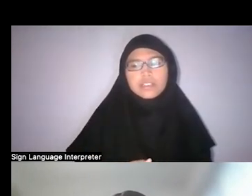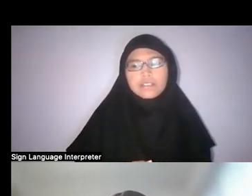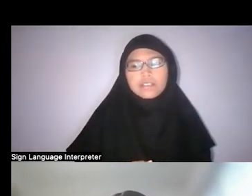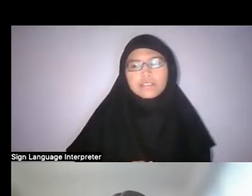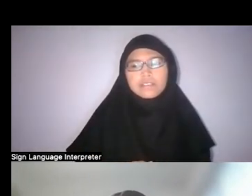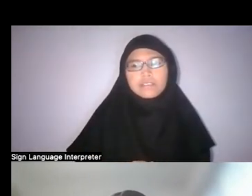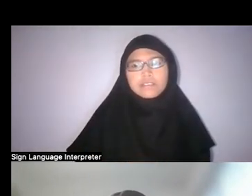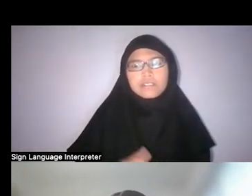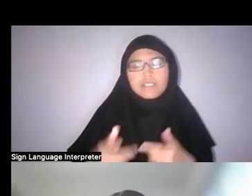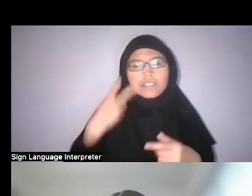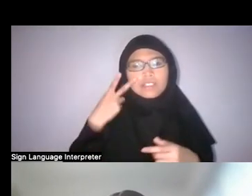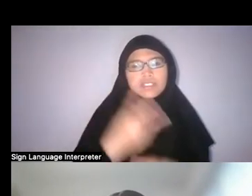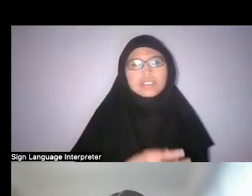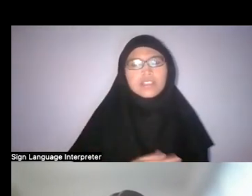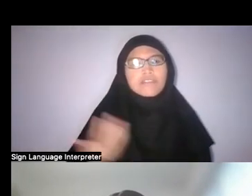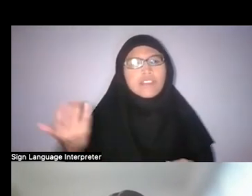Let's see, any questions...